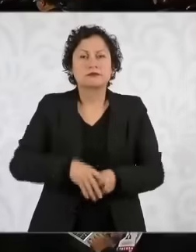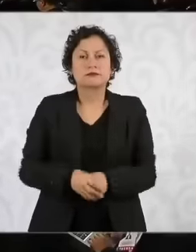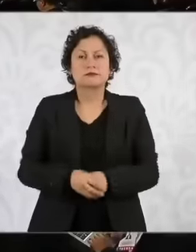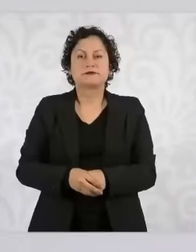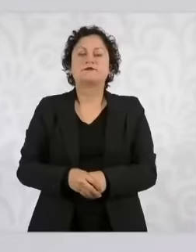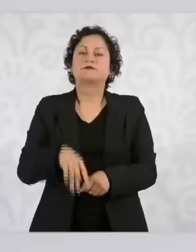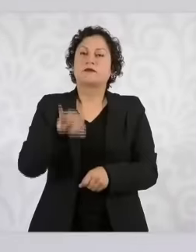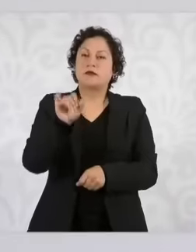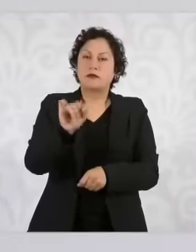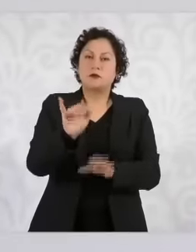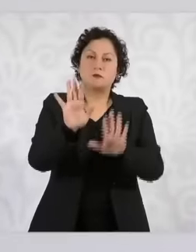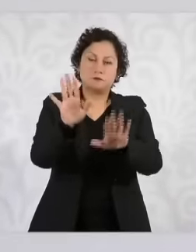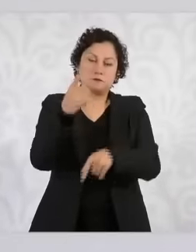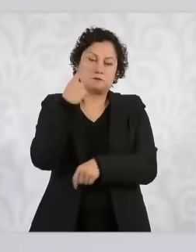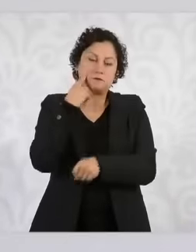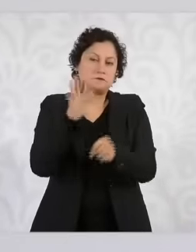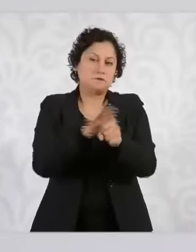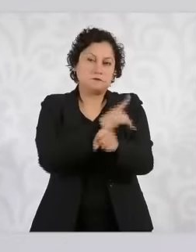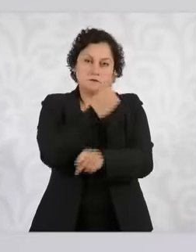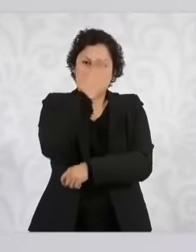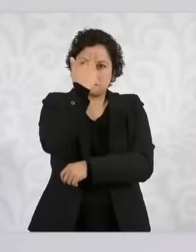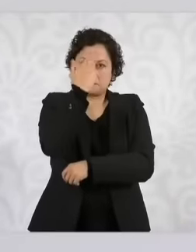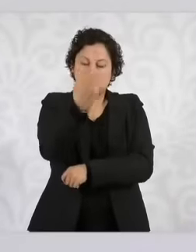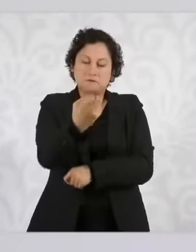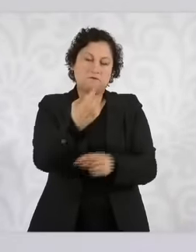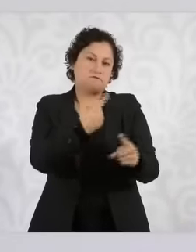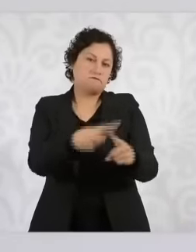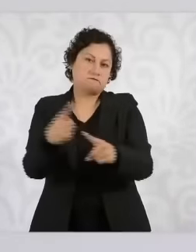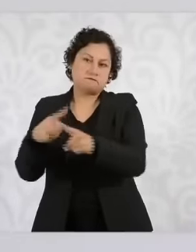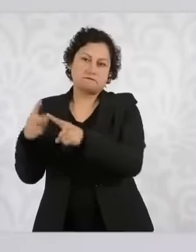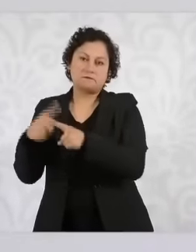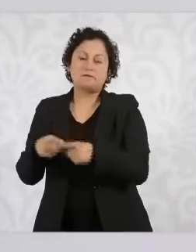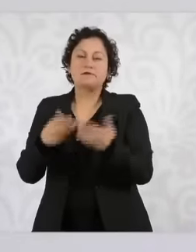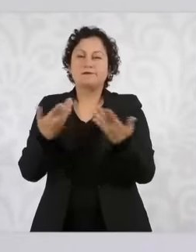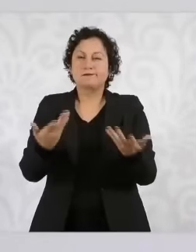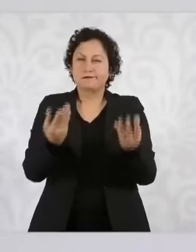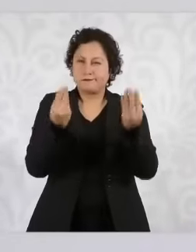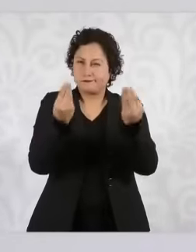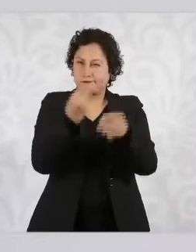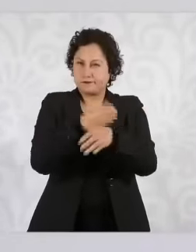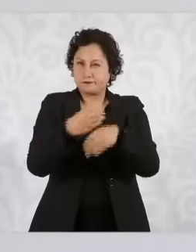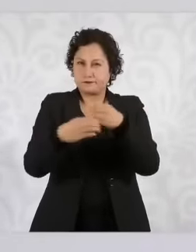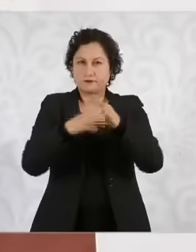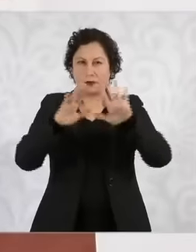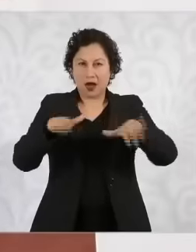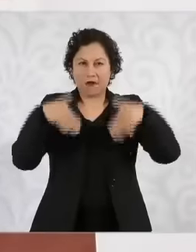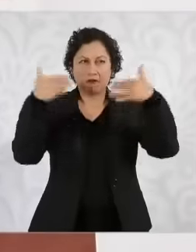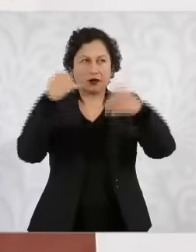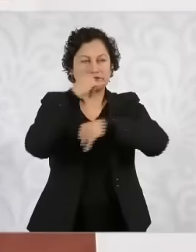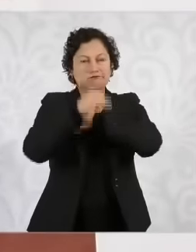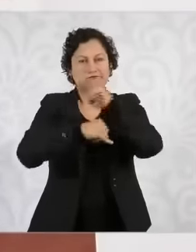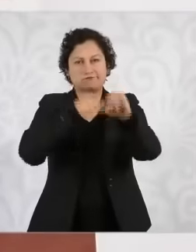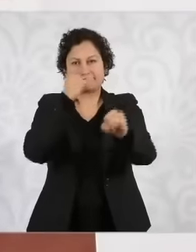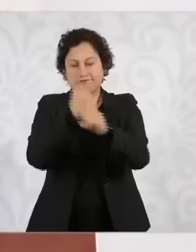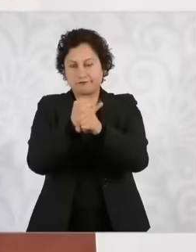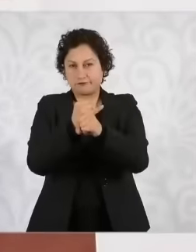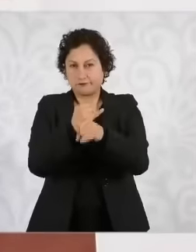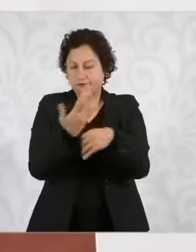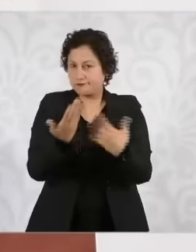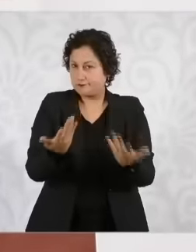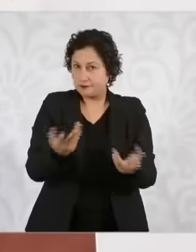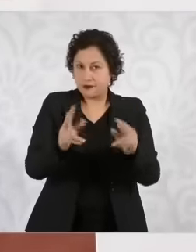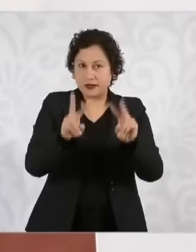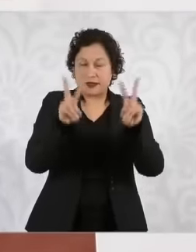several reasons, most of which are international and have nothing to do with the Mexican economy